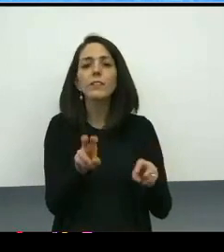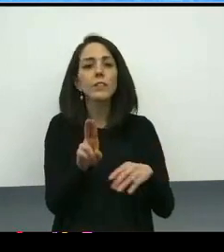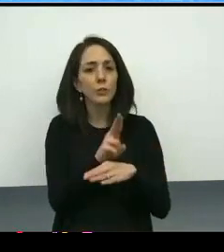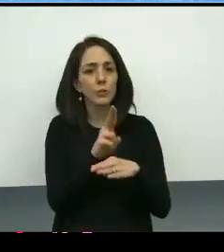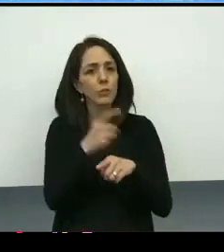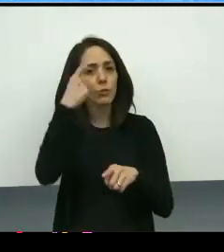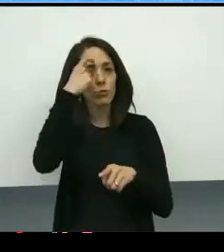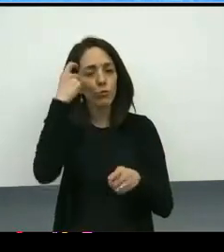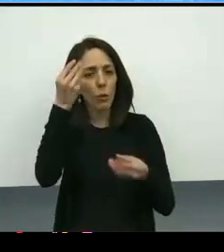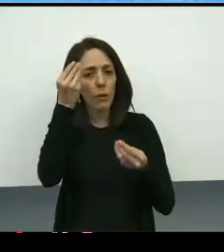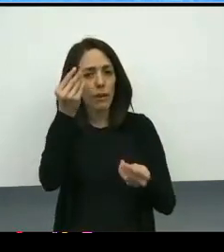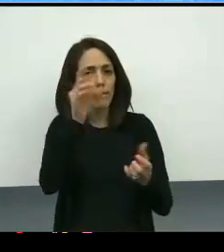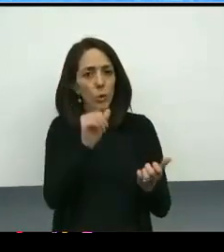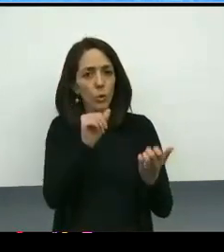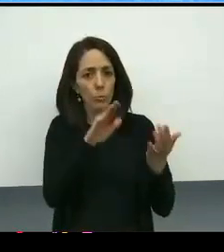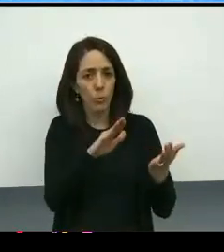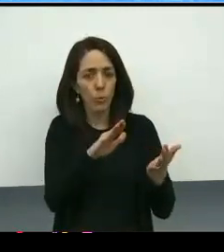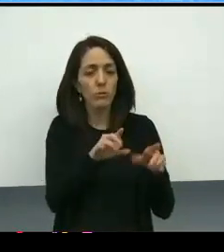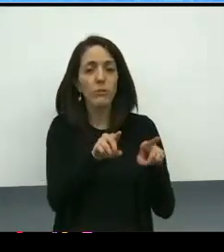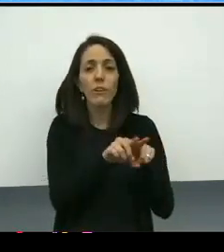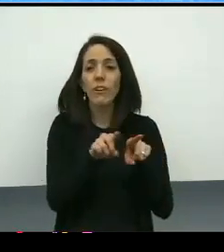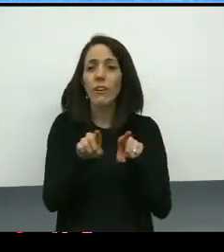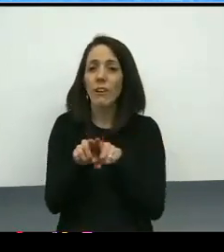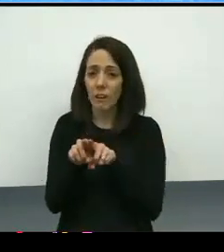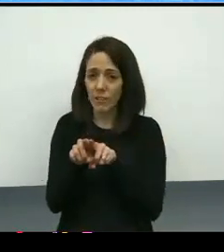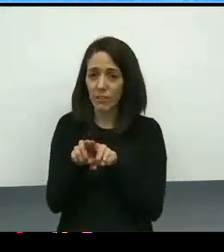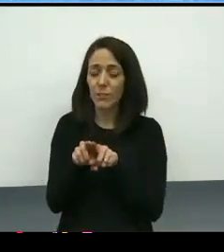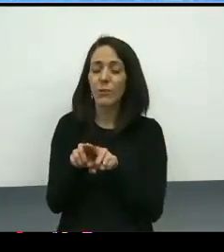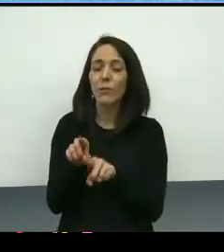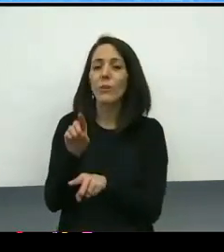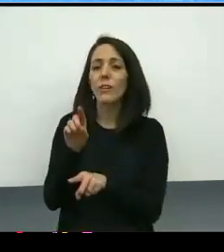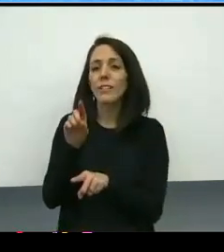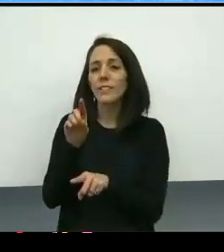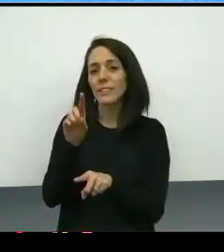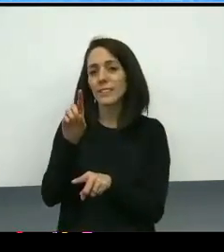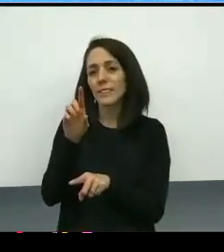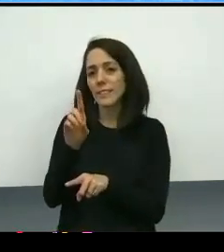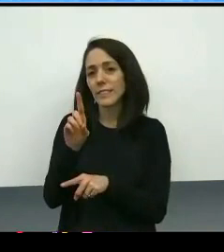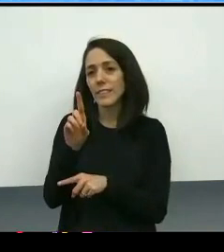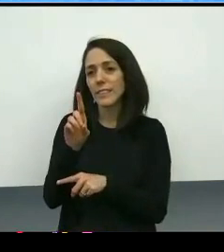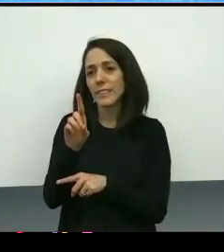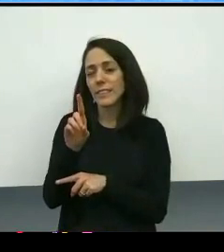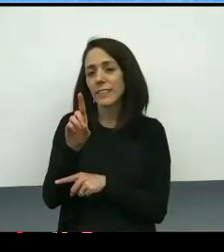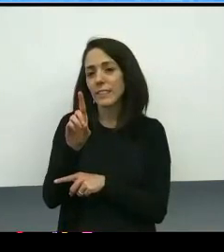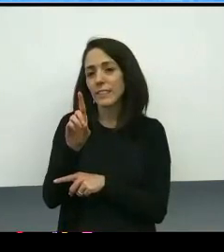and we are applying a diversity, equity, inclusion, and belonging lens to all of our work